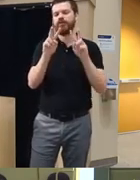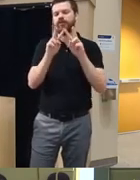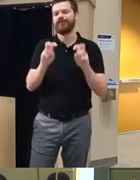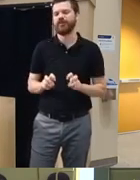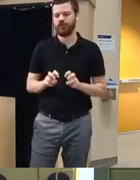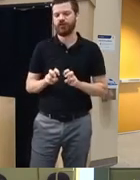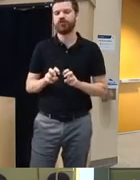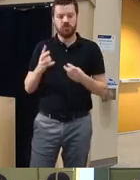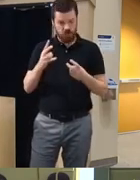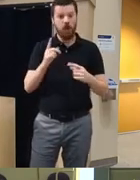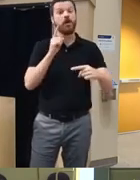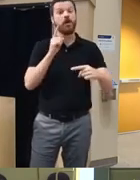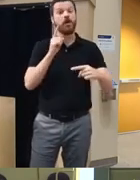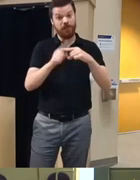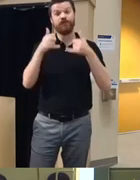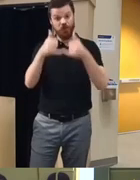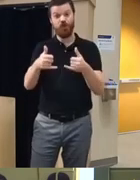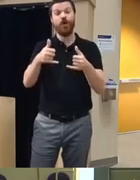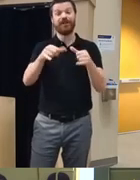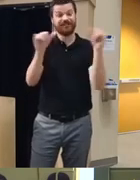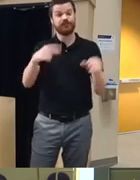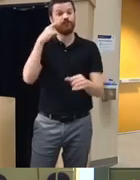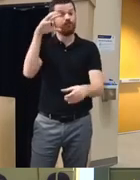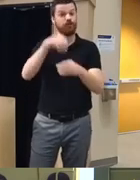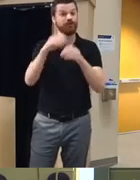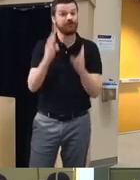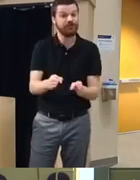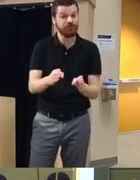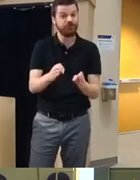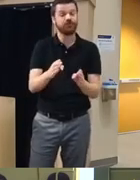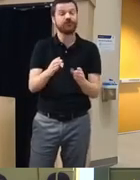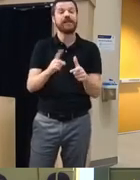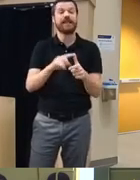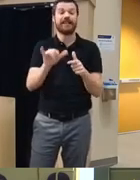in this positive reward system for participation and have that kind of mirrors some of the kind